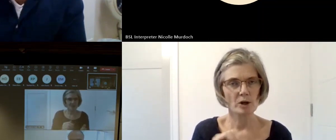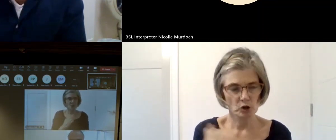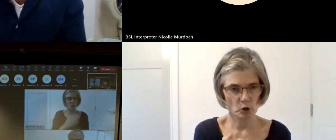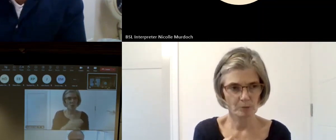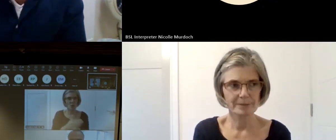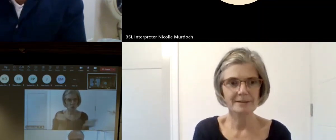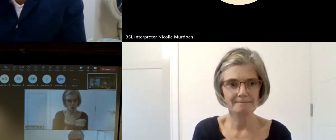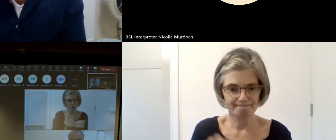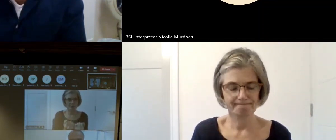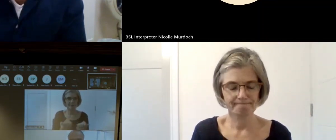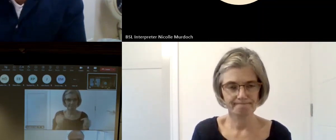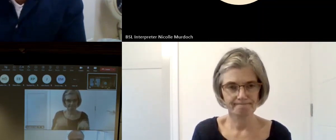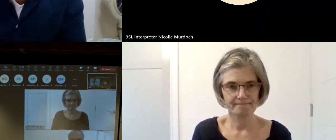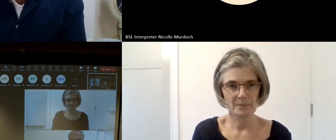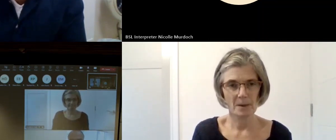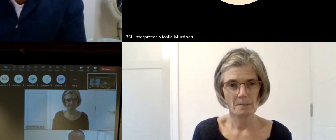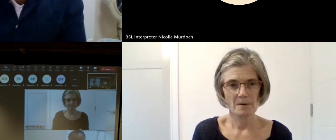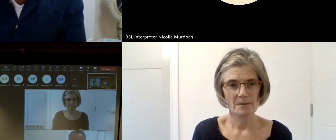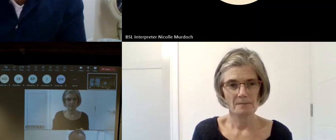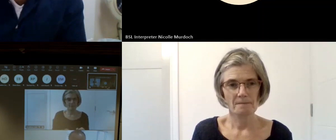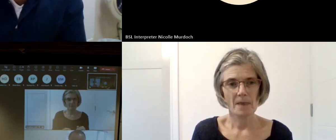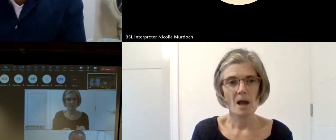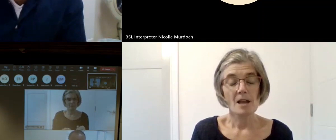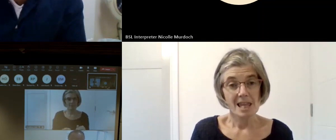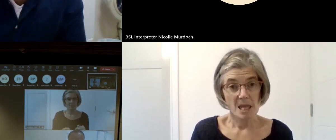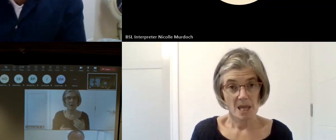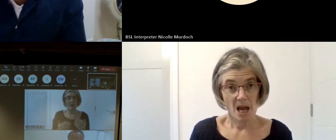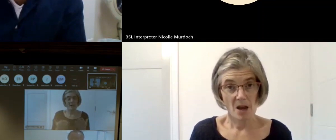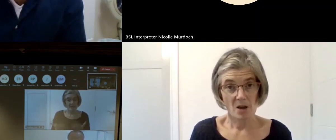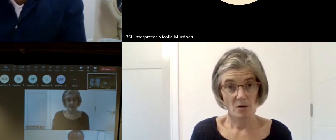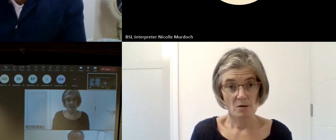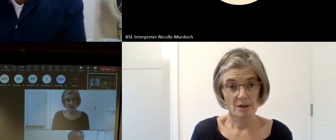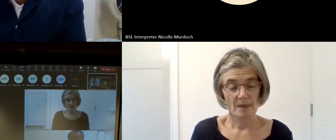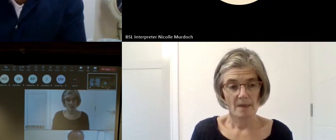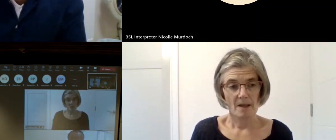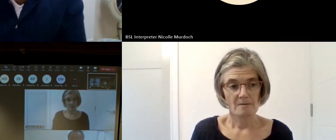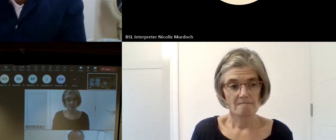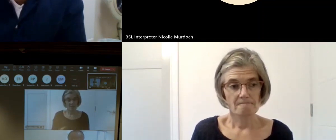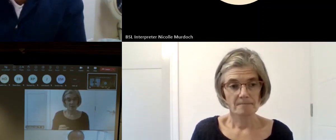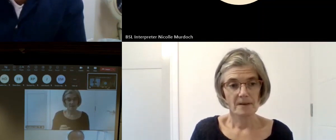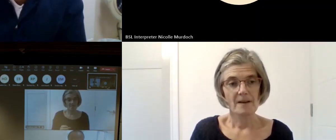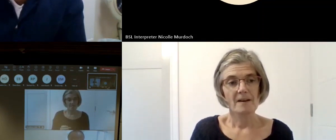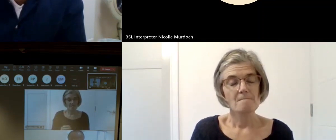more people volunt volunteering in the Heritage sector than there are actually working in it um